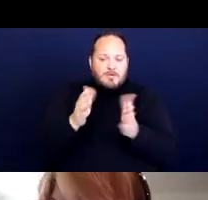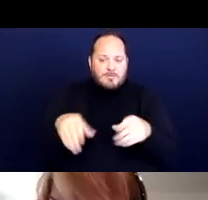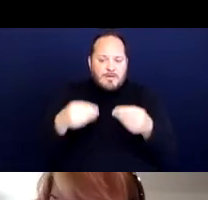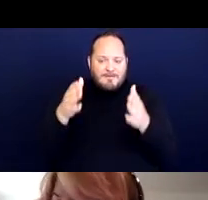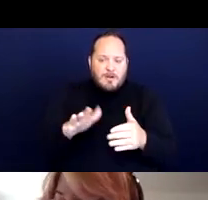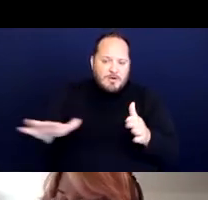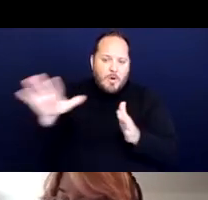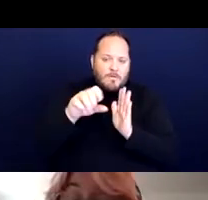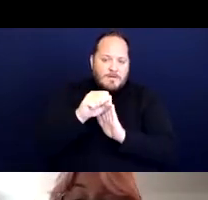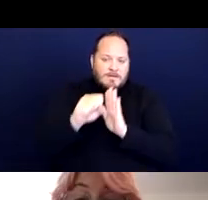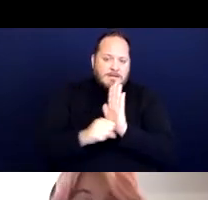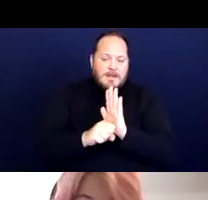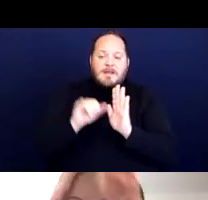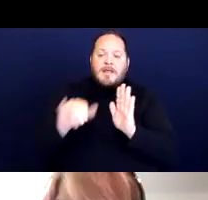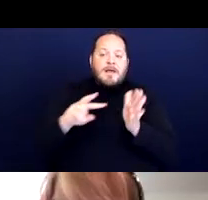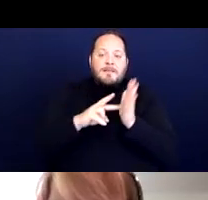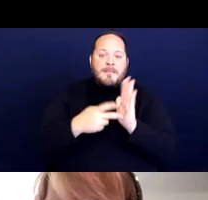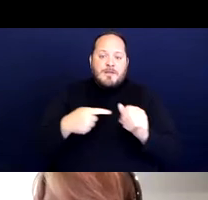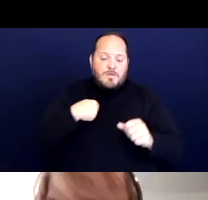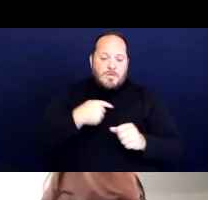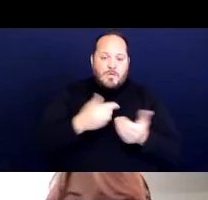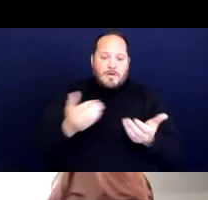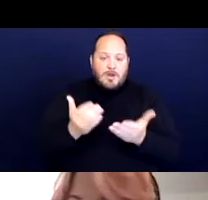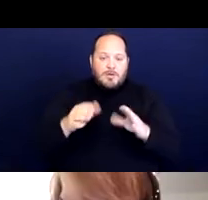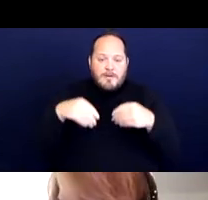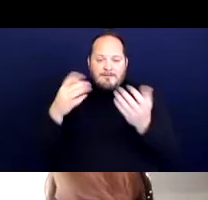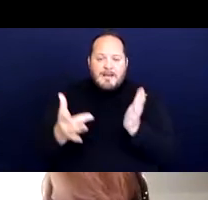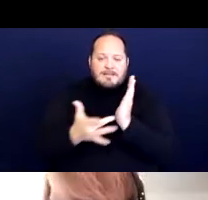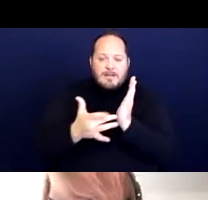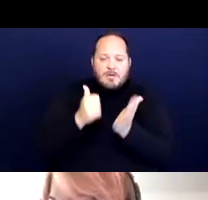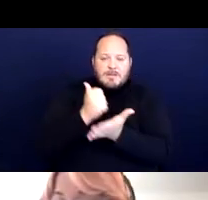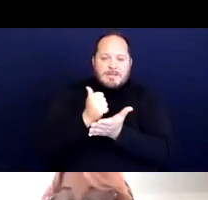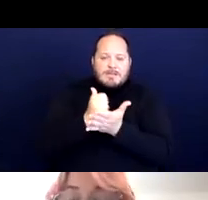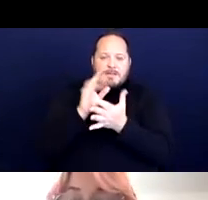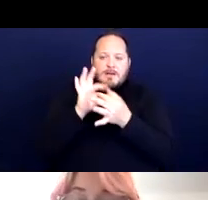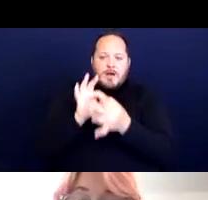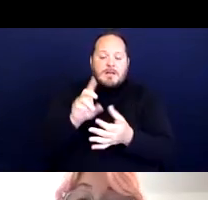which means that we are here to provide technical assistance on disability rights,